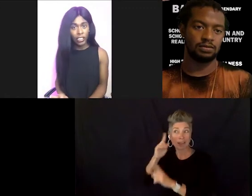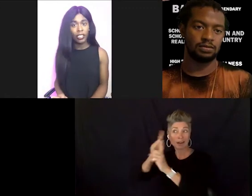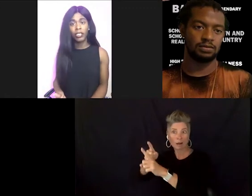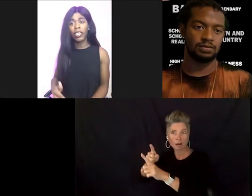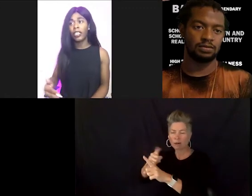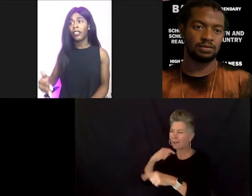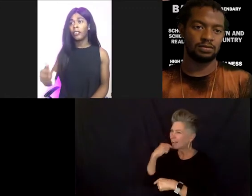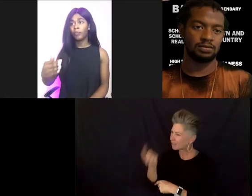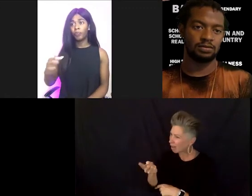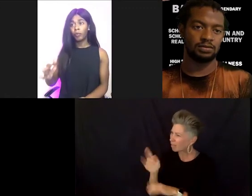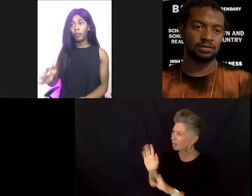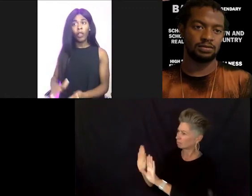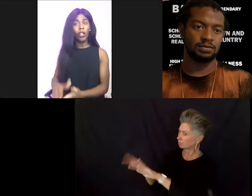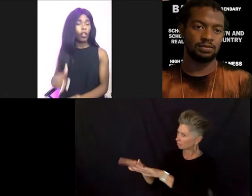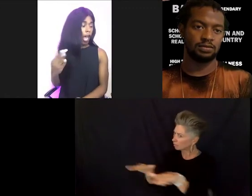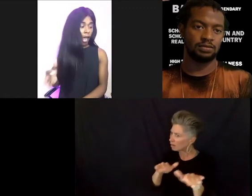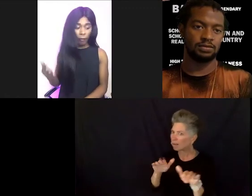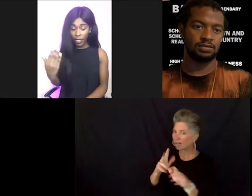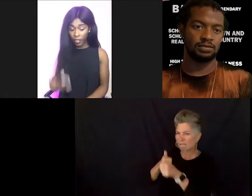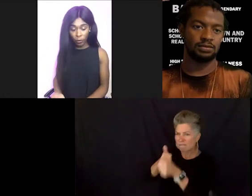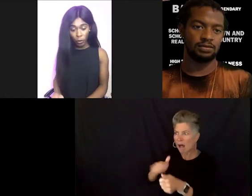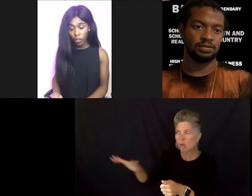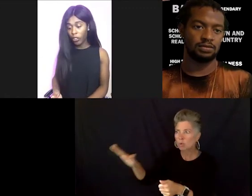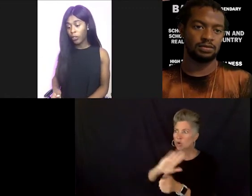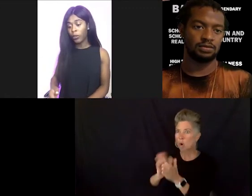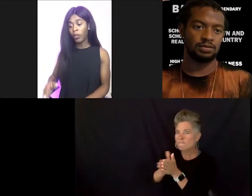and you know, I'm here to support you.